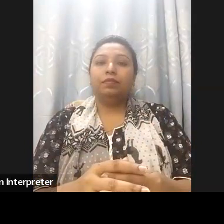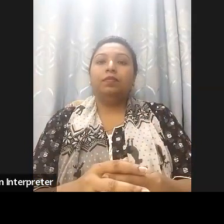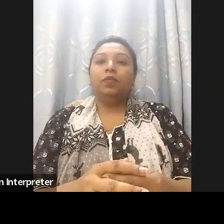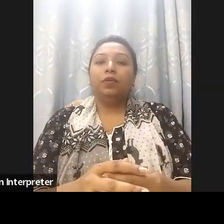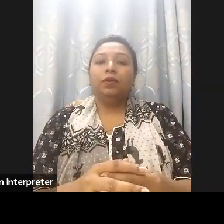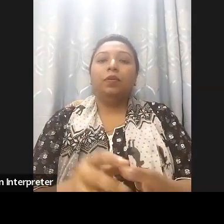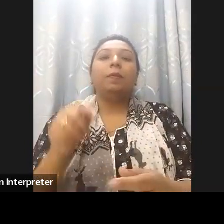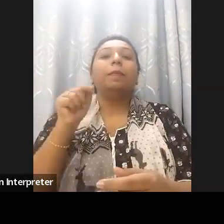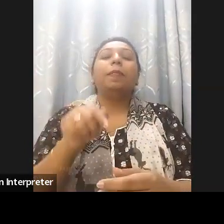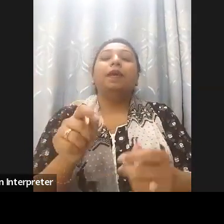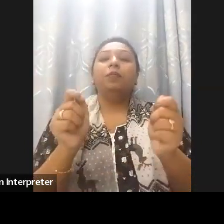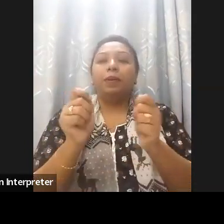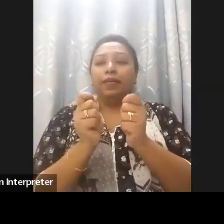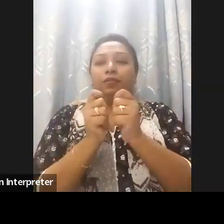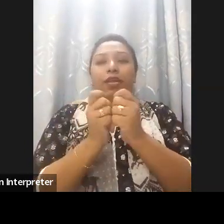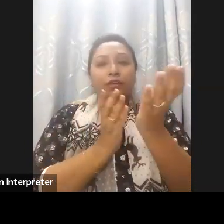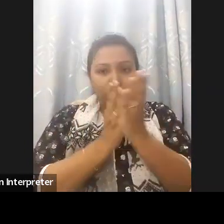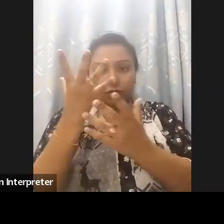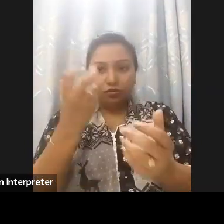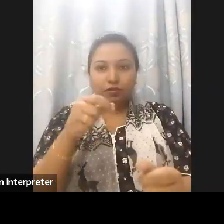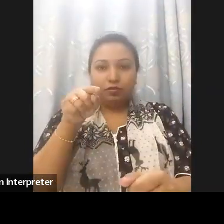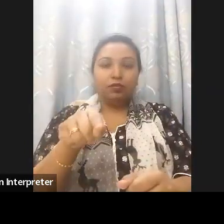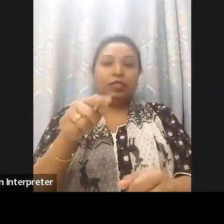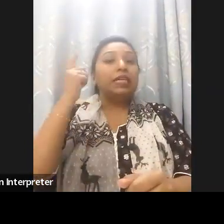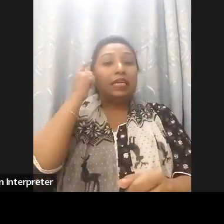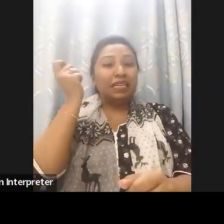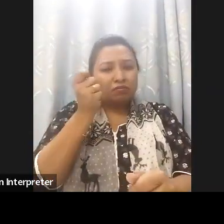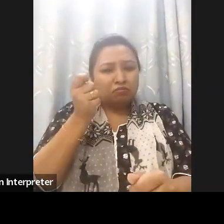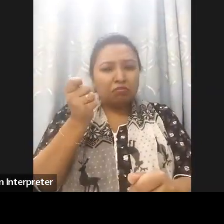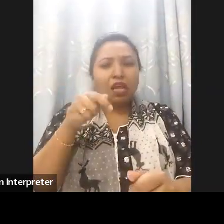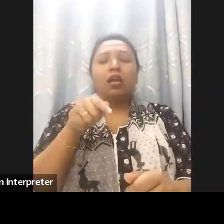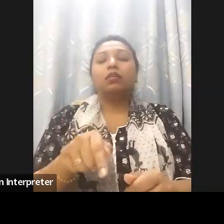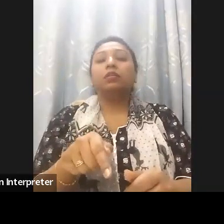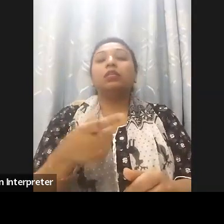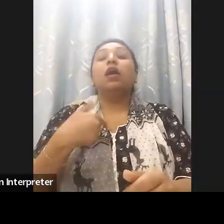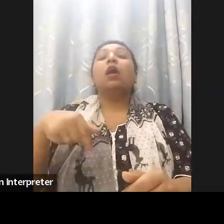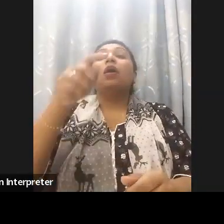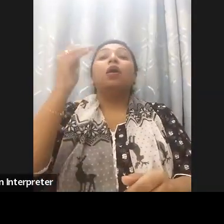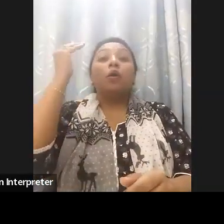and advocacy department at G3ict. Working also on promoting knowledge sharing and capacity building